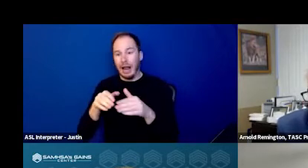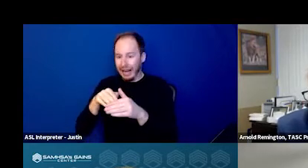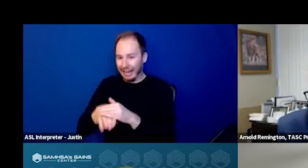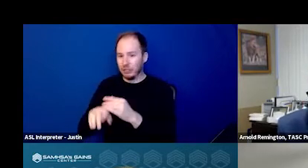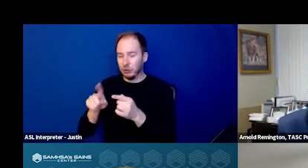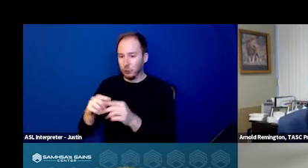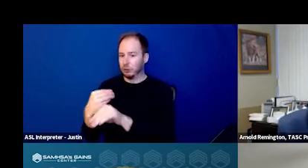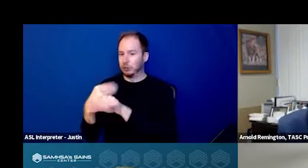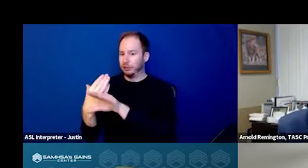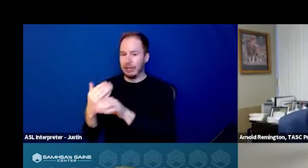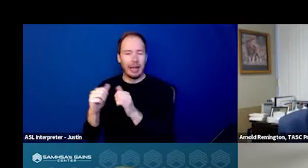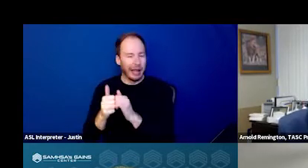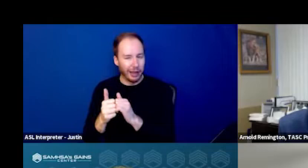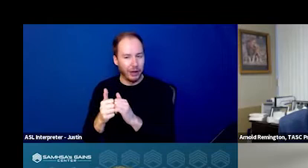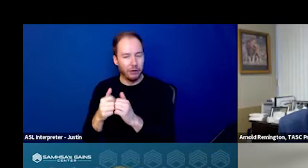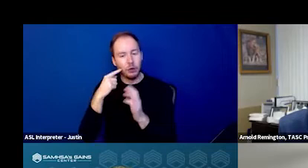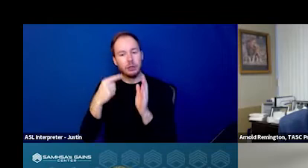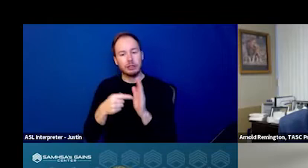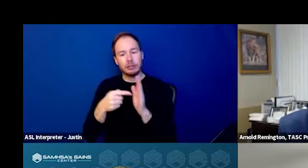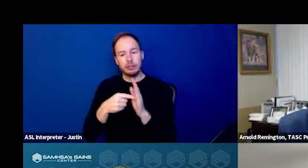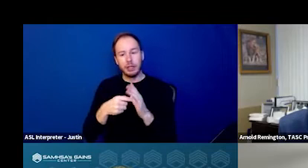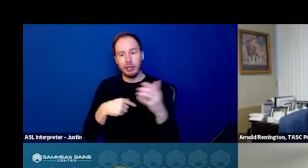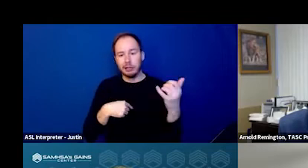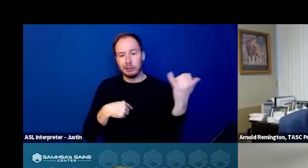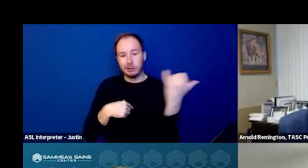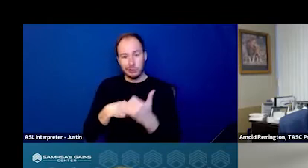So if you have a call patched to you from the 988 call center,